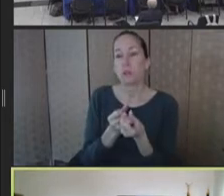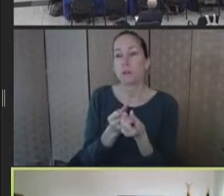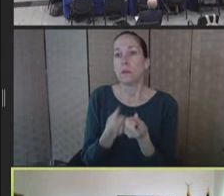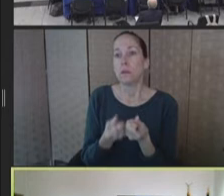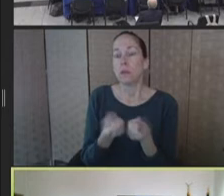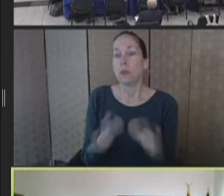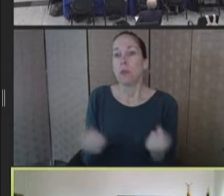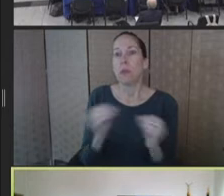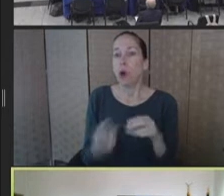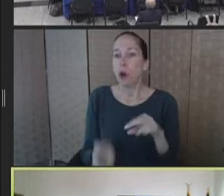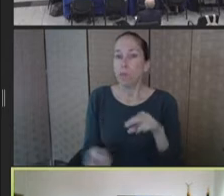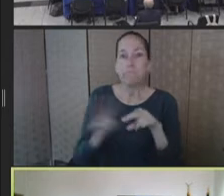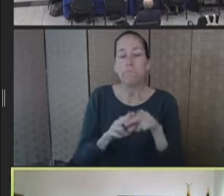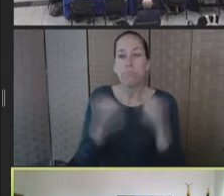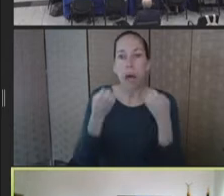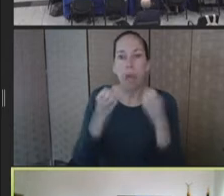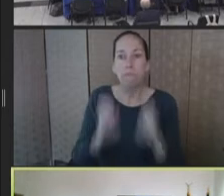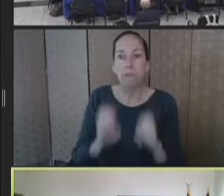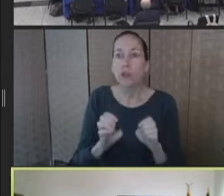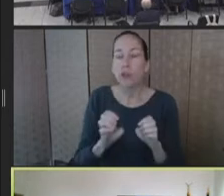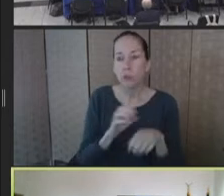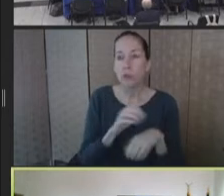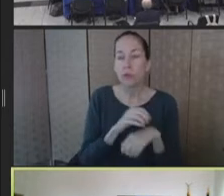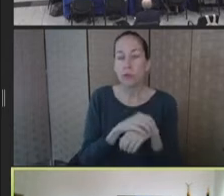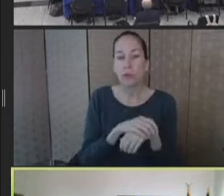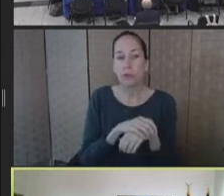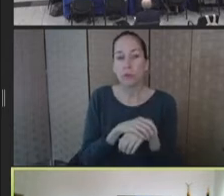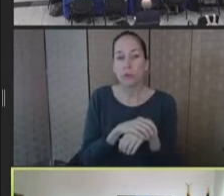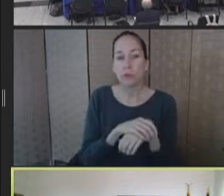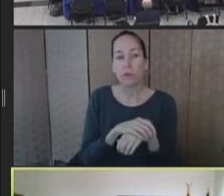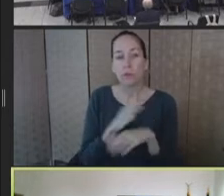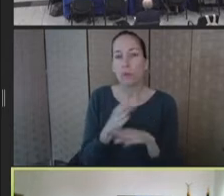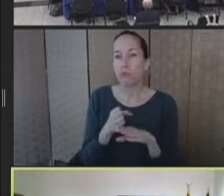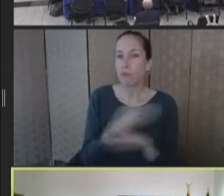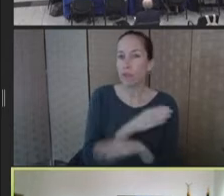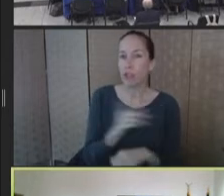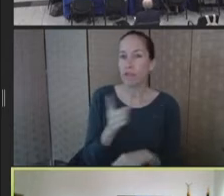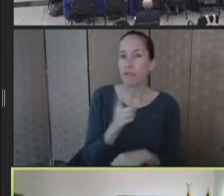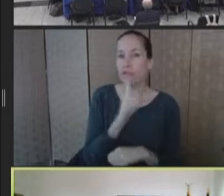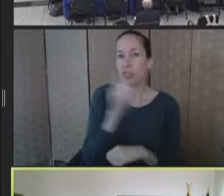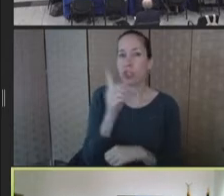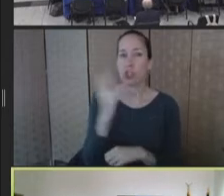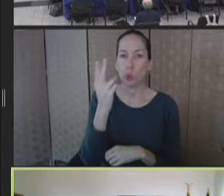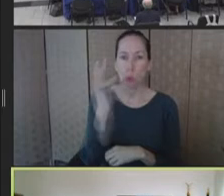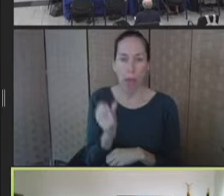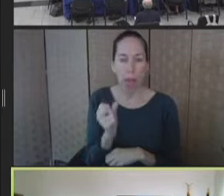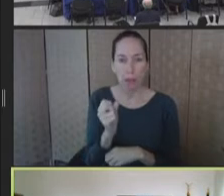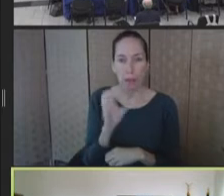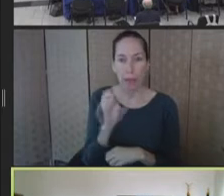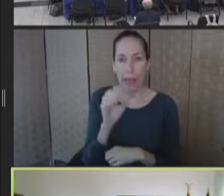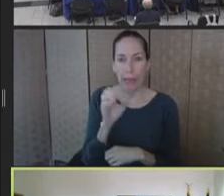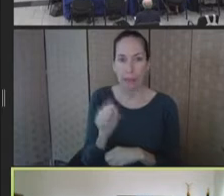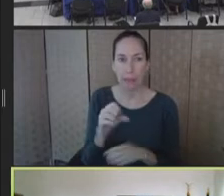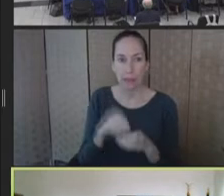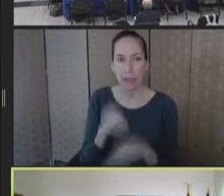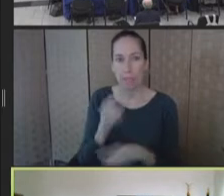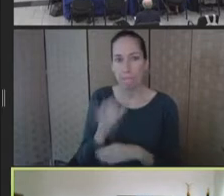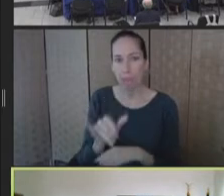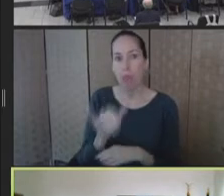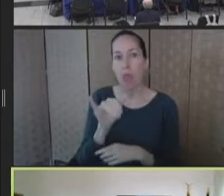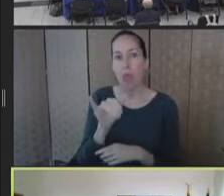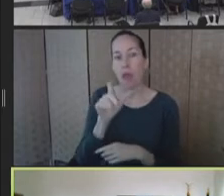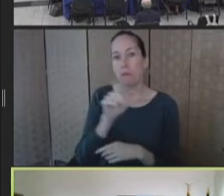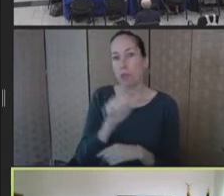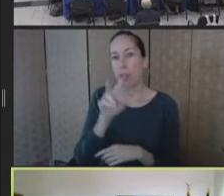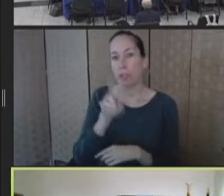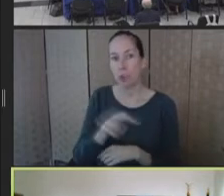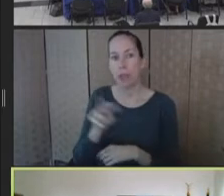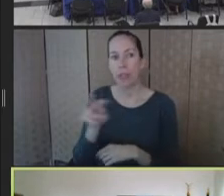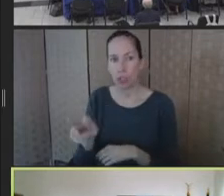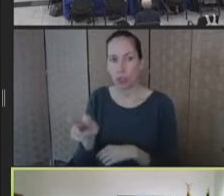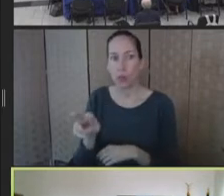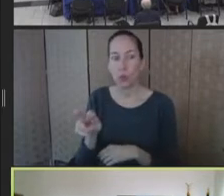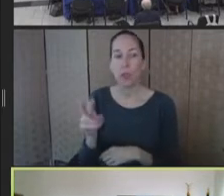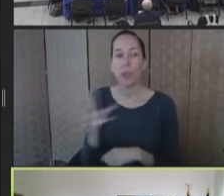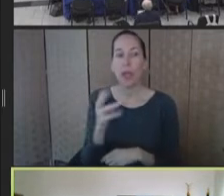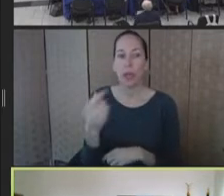actually prior to the first domestic cases in May of '22. And we've supported the growing